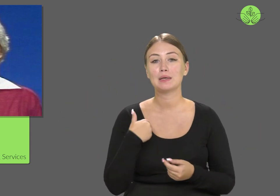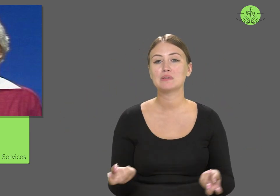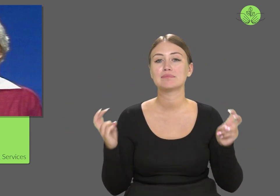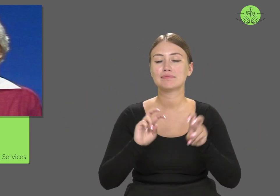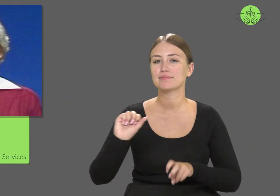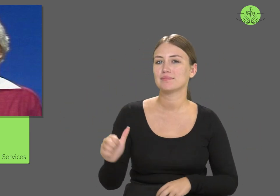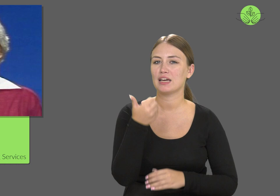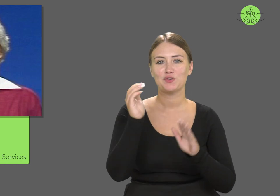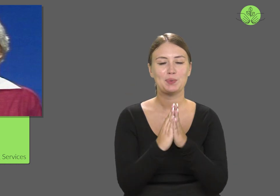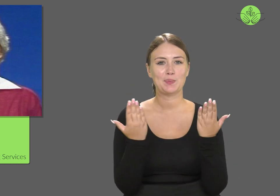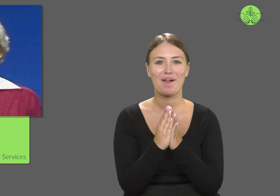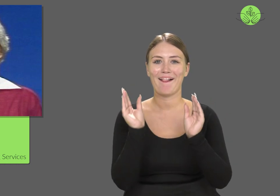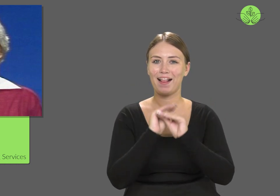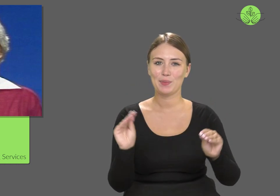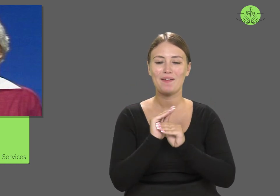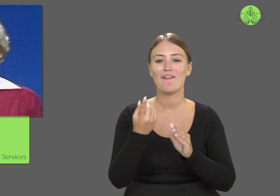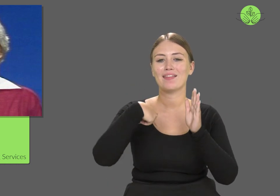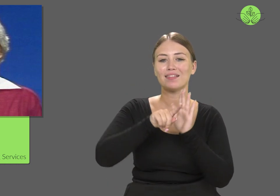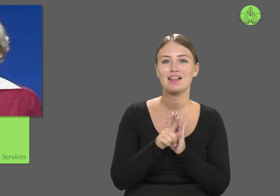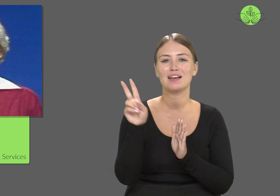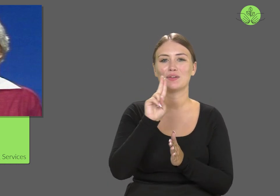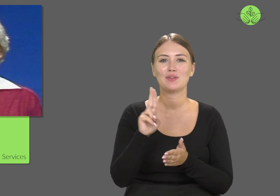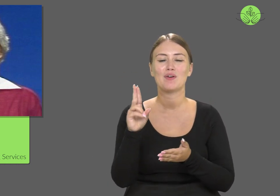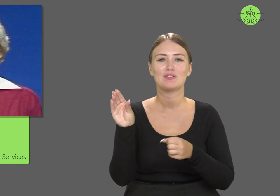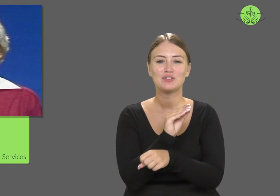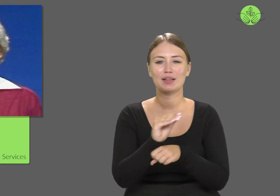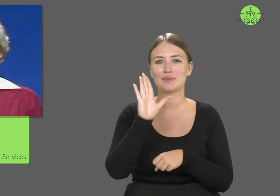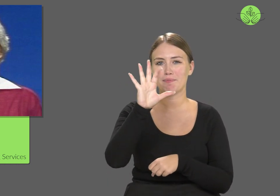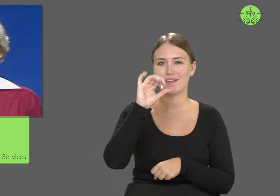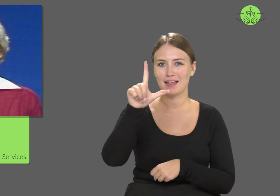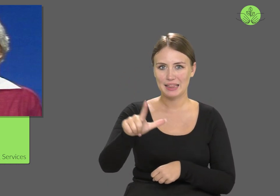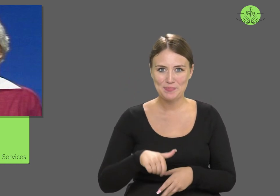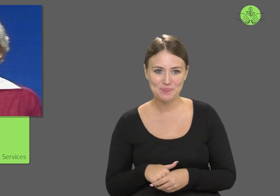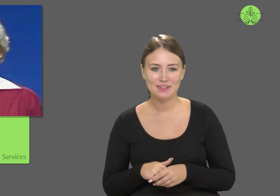She developed the first teaching manual for BSL tutors